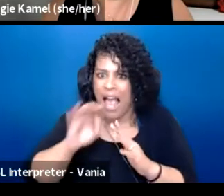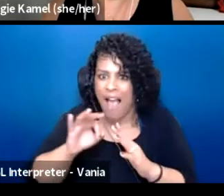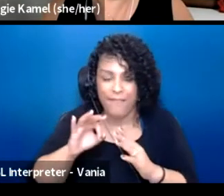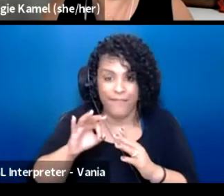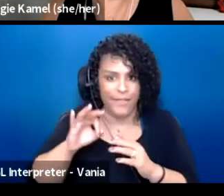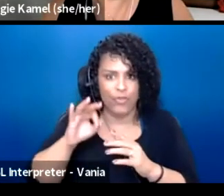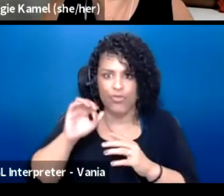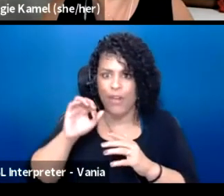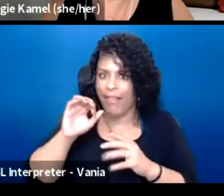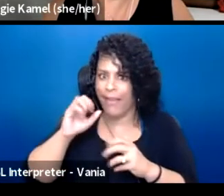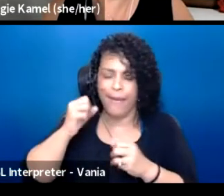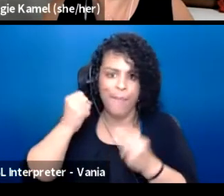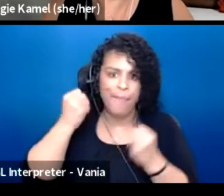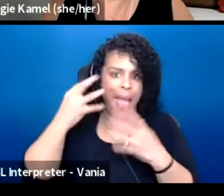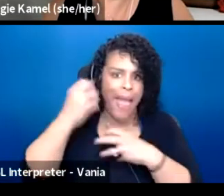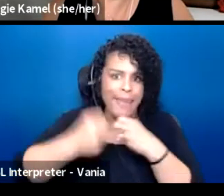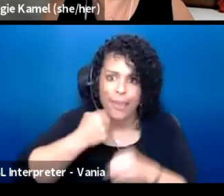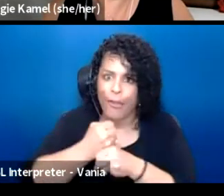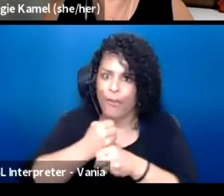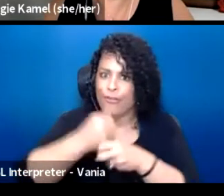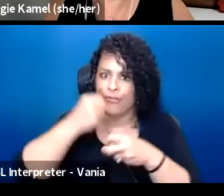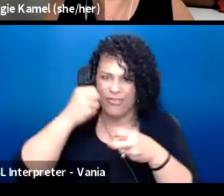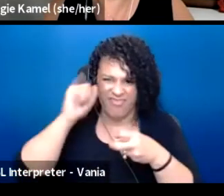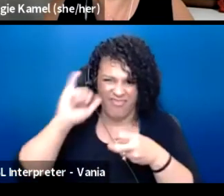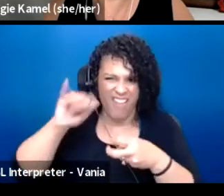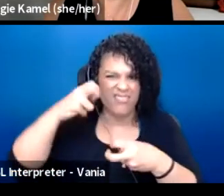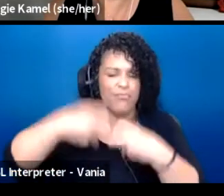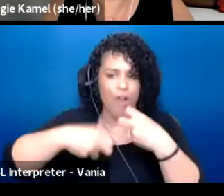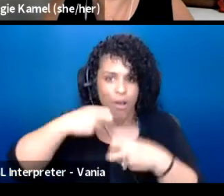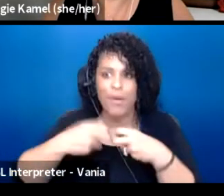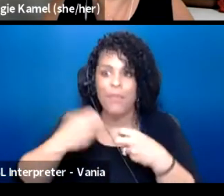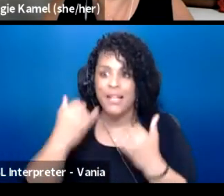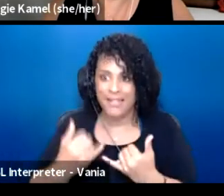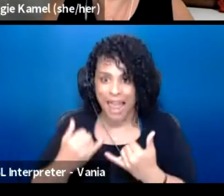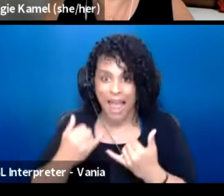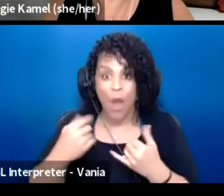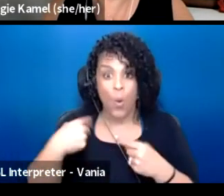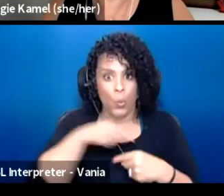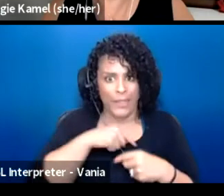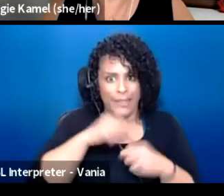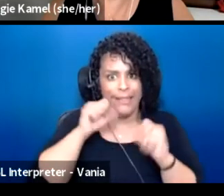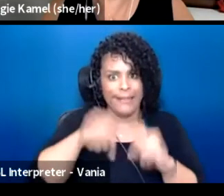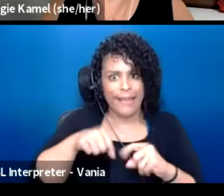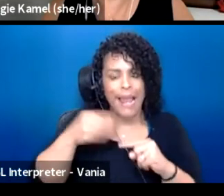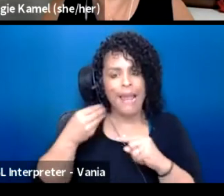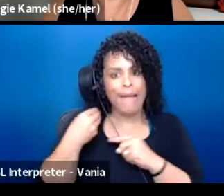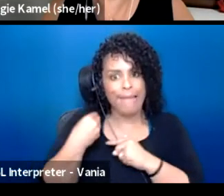I think that part of getting ready to pass on that baton as in standing on the shoulders of giants